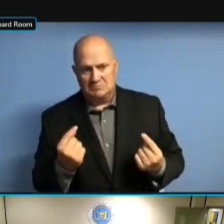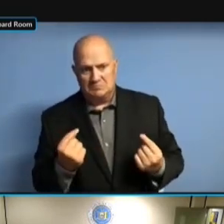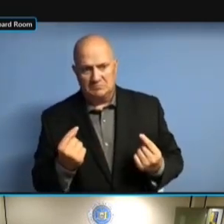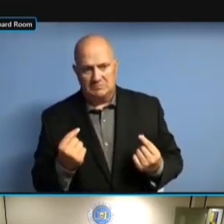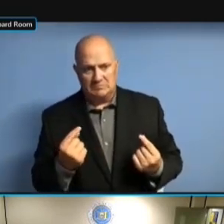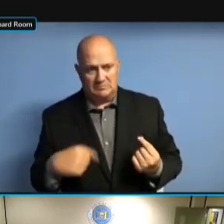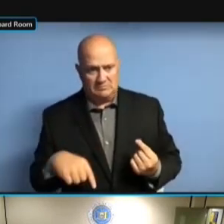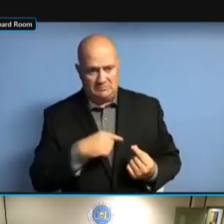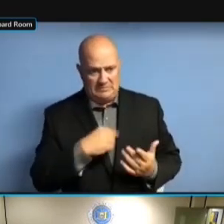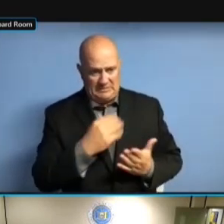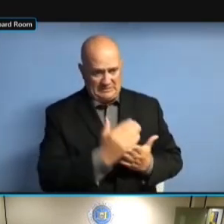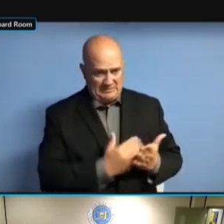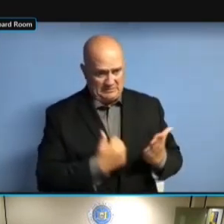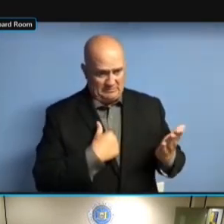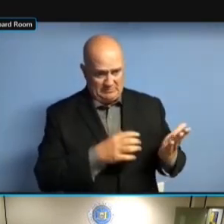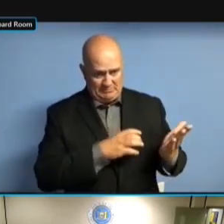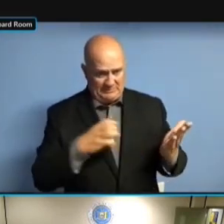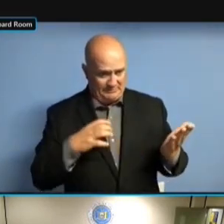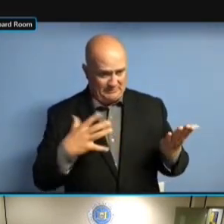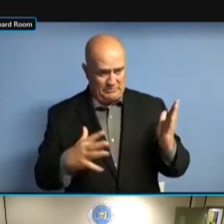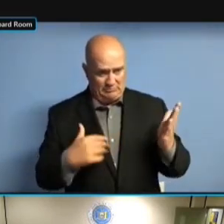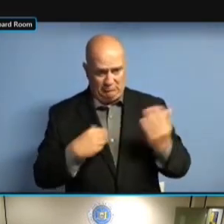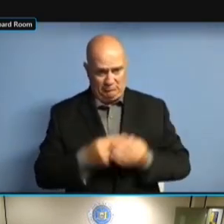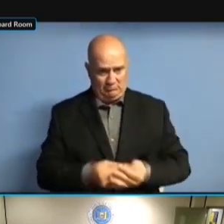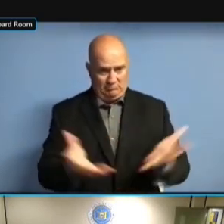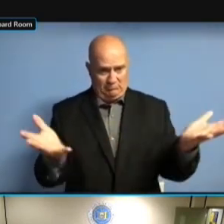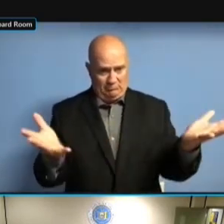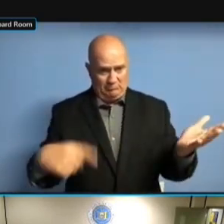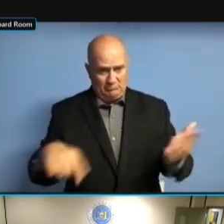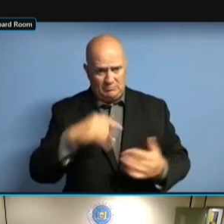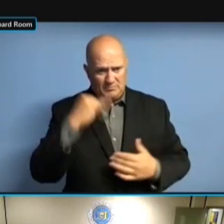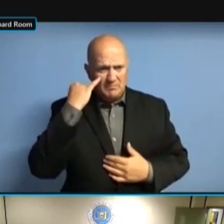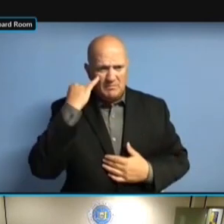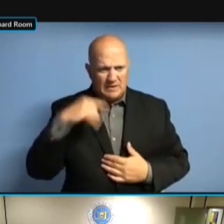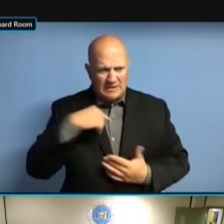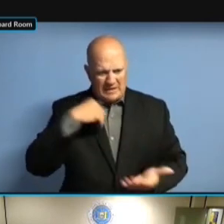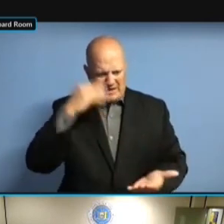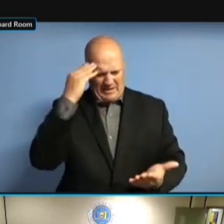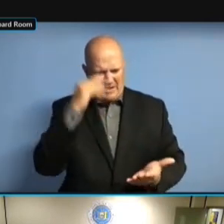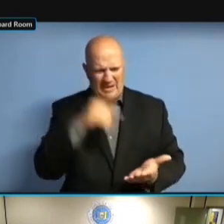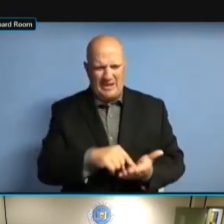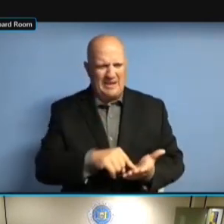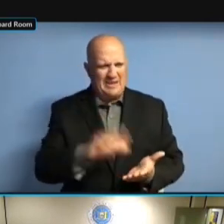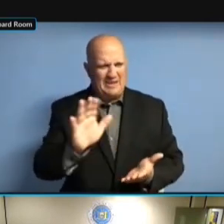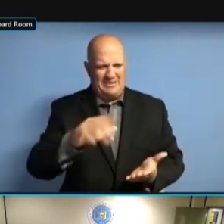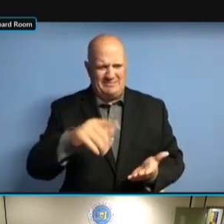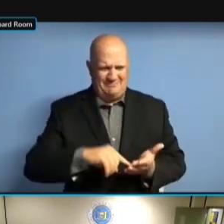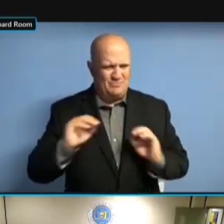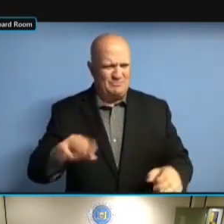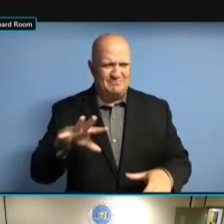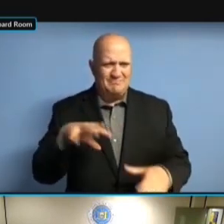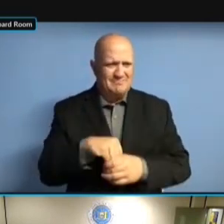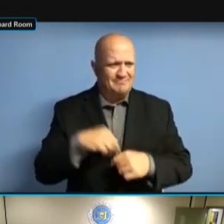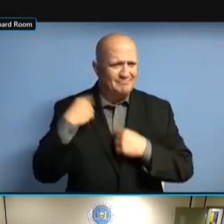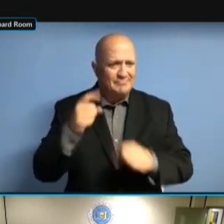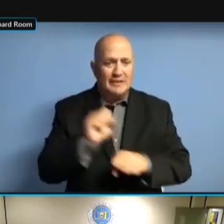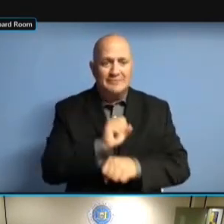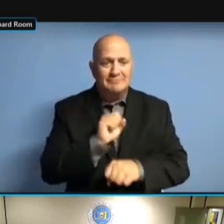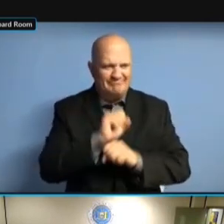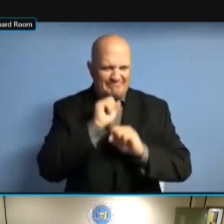THEN I WOULD ASK, OKAY, WHO IS THAT THEN I WOULD ASK, OKAY, WHO IS THAT CANDIDATE, THEN I WOULD ASK, OKAY, WHO IS THAT CANDIDATE, WHO THEN I WOULD ASK, OKAY, WHO IS THAT CANDIDATE, WHO IS THEN I WOULD ASK, OKAY, WHO IS THAT CANDIDATE, WHO IS THE THAT CANDIDATE, WHO IS THE THAT CANDIDATE, WHO IS THE TREASURER. TREASURER. TREASURER. YOU TREASURER. YOU KNOW, TREASURER. YOU KNOW, WE TREASURER. YOU KNOW, WE DO TREASURER. YOU KNOW, WE DO OUR TREASURER. YOU KNOW, WE DO OUR DUE YOU KNOW, WE DO OUR DUE YOU KNOW, WE DO OUR DUE DILIGENCE YOU KNOW, WE DO OUR DUE DILIGENCE TO YOU KNOW, WE DO OUR DUE DILIGENCE TO FIND YOU KNOW, WE DO OUR DUE DILIGENCE TO FIND OUT, YOU KNOW, WE DO OUR DUE DILIGENCE TO FIND OUT, IS YOU KNOW, WE DO OUR DUE DILIGENCE TO FIND OUT, IS THIS DILIGENCE TO FIND OUT, IS THIS DILIGENCE TO FIND OUT, IS THIS CANDIDATE DILIGENCE TO FIND OUT, IS THIS CANDIDATE STILL DILIGENCE TO FIND OUT, IS THIS CANDIDATE STILL POLITICALLY